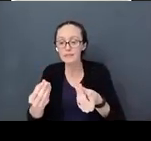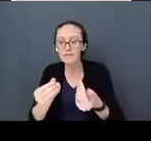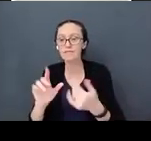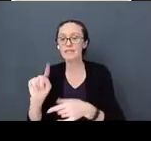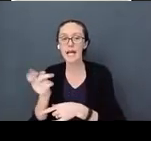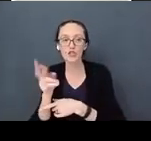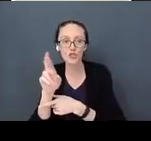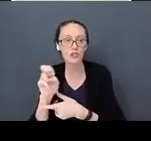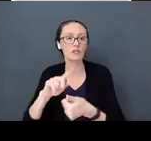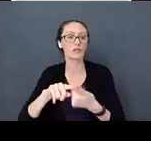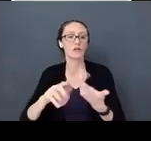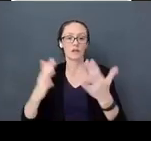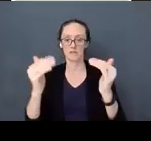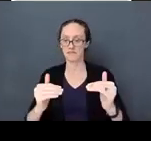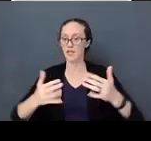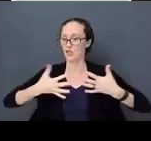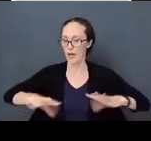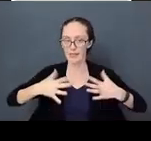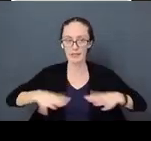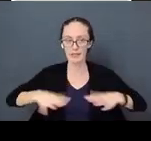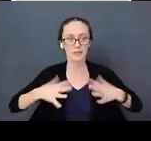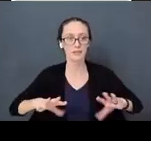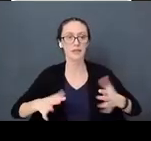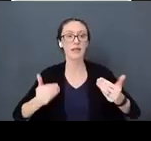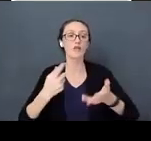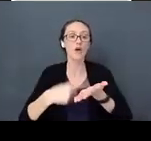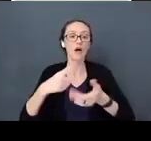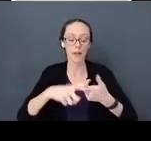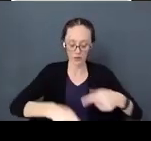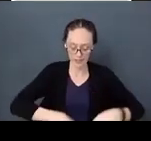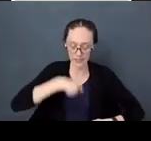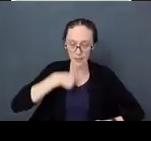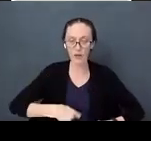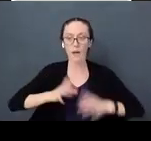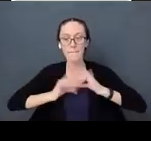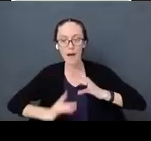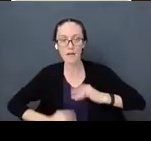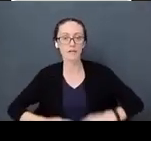Getting dressed talking about buttons and zippers and plaid, polka dots,